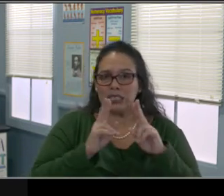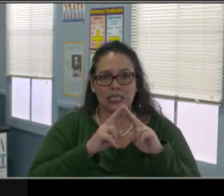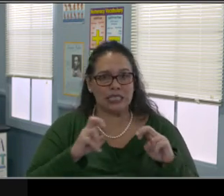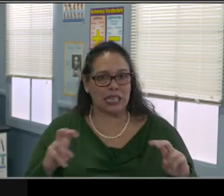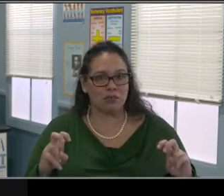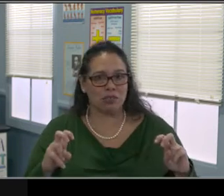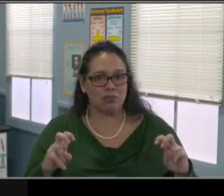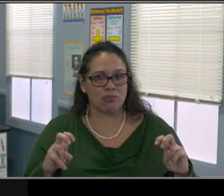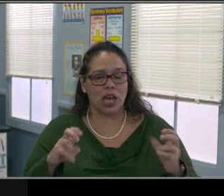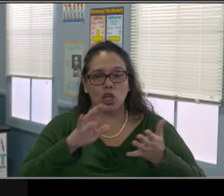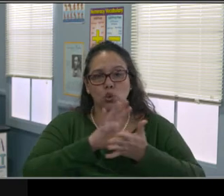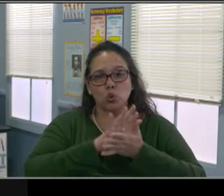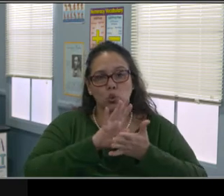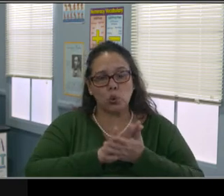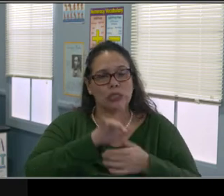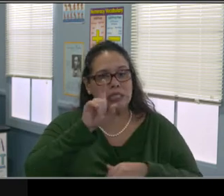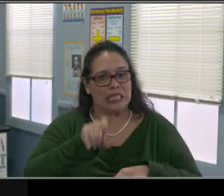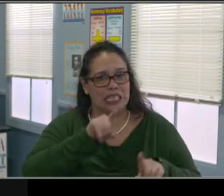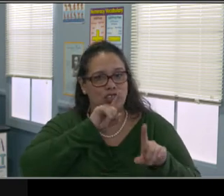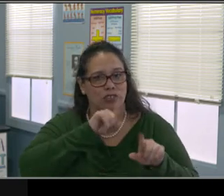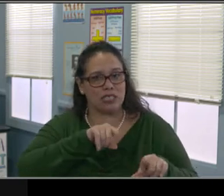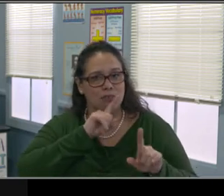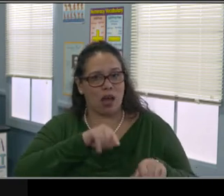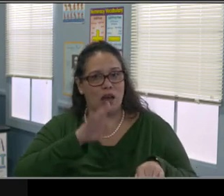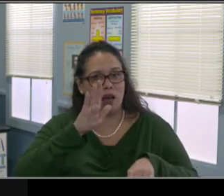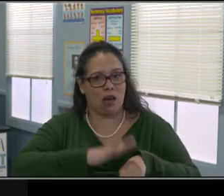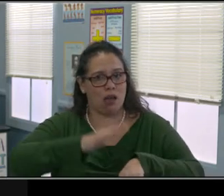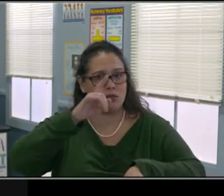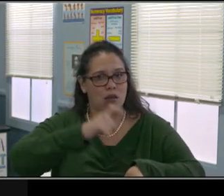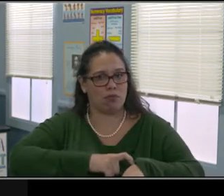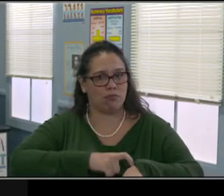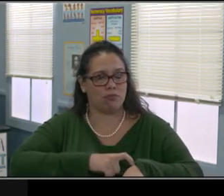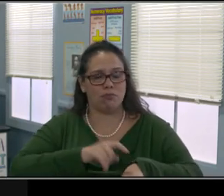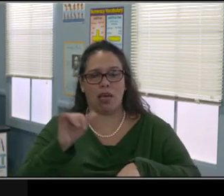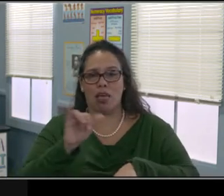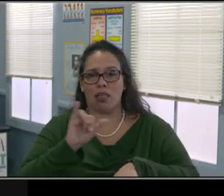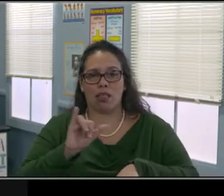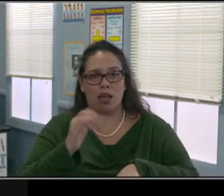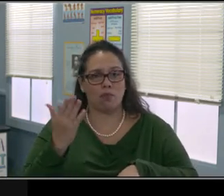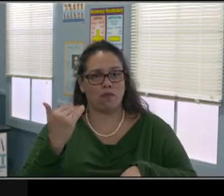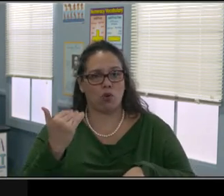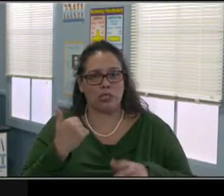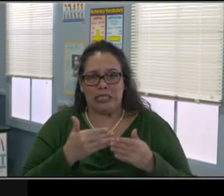obviously that doesn't translate in the home. So we need to put a pause on that. But what does that mean?